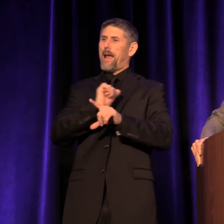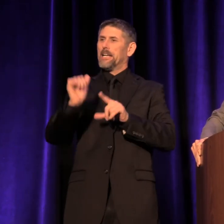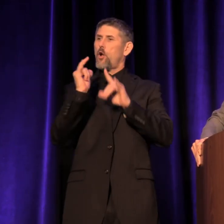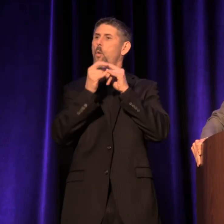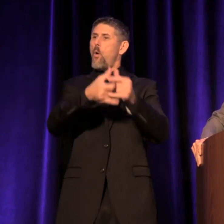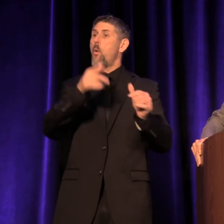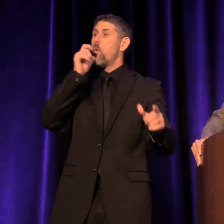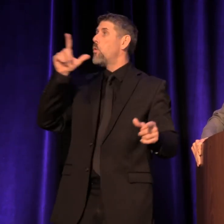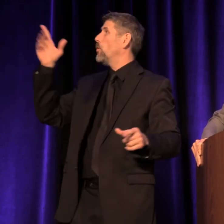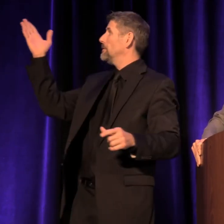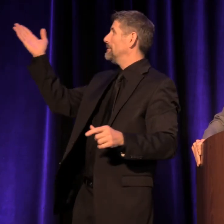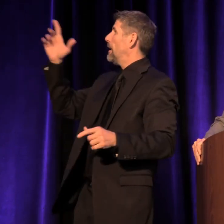Linda Hartzell.